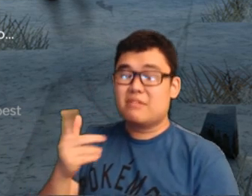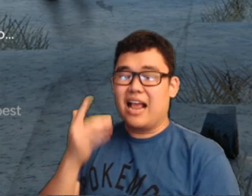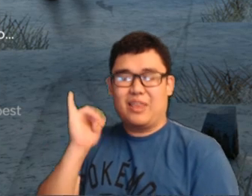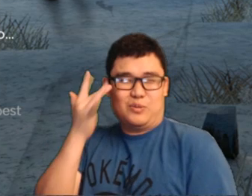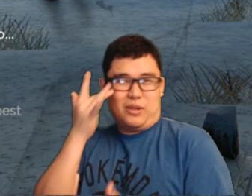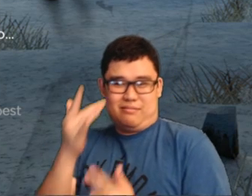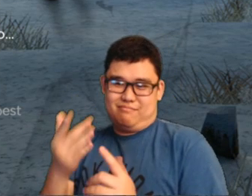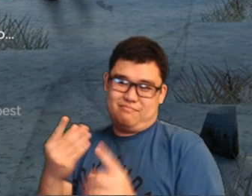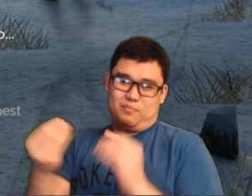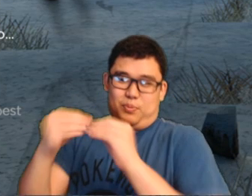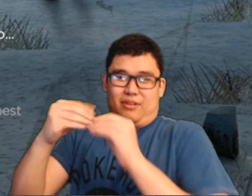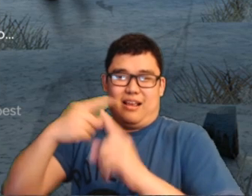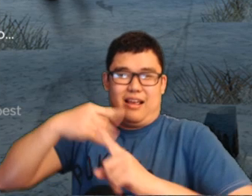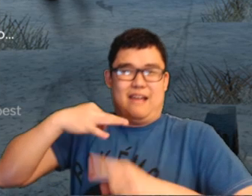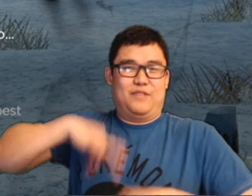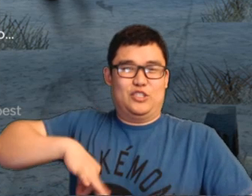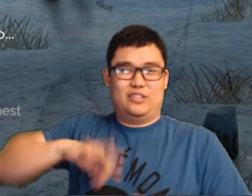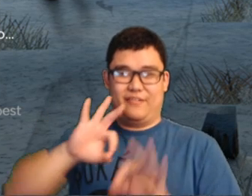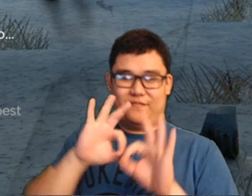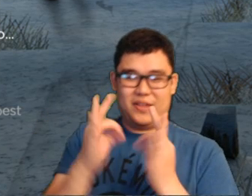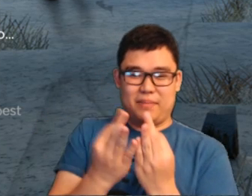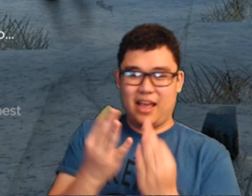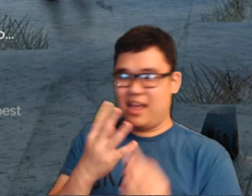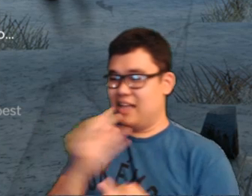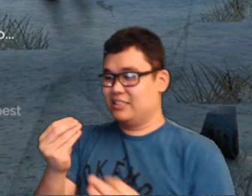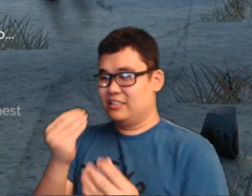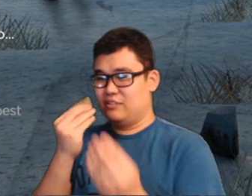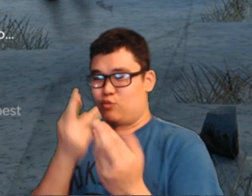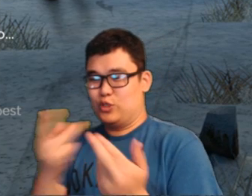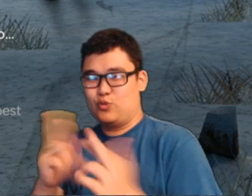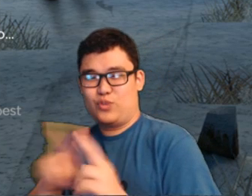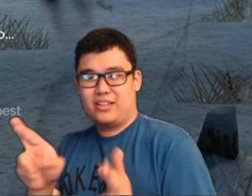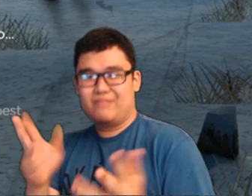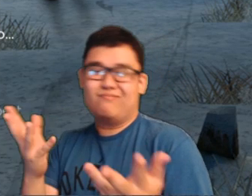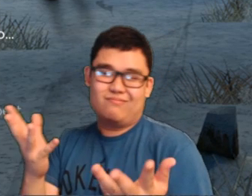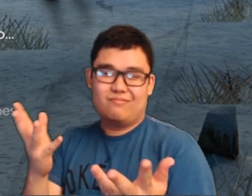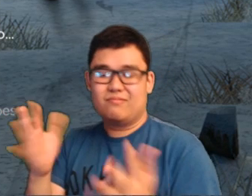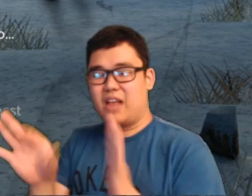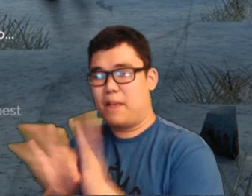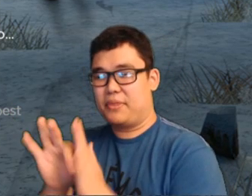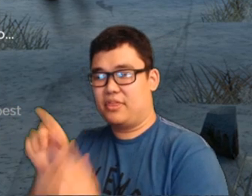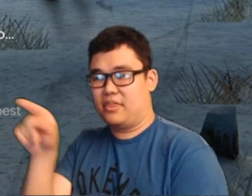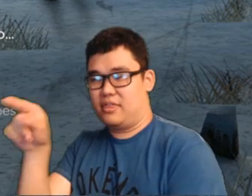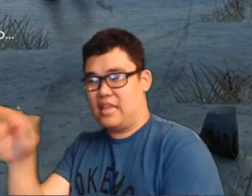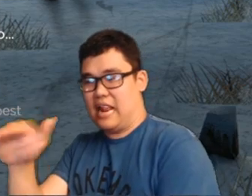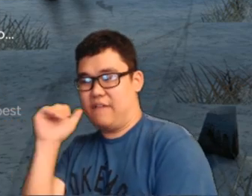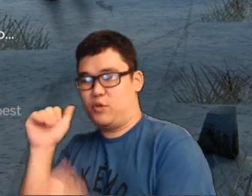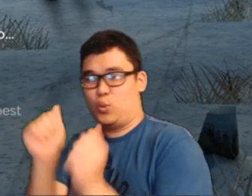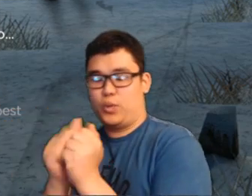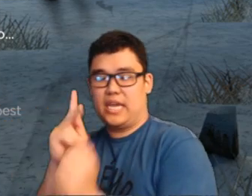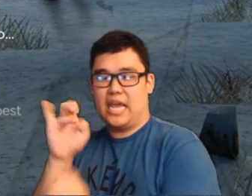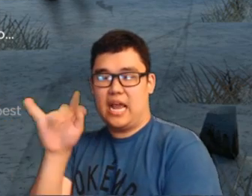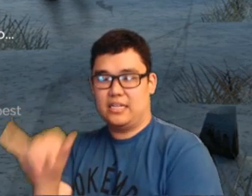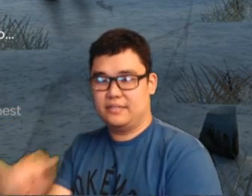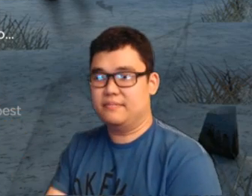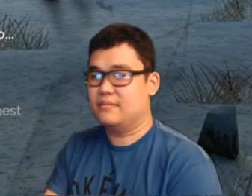That is why I pick leaving with Kenny because family and resources together would keep them ready to survive.